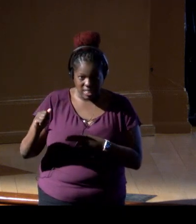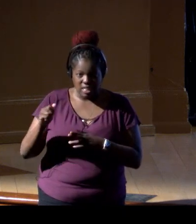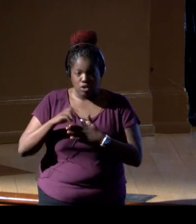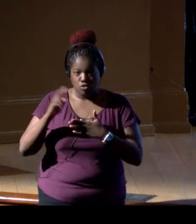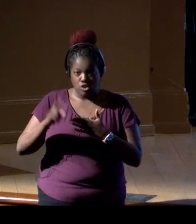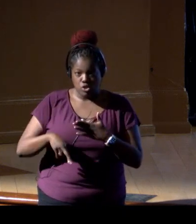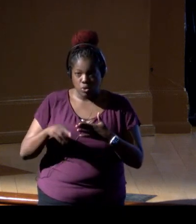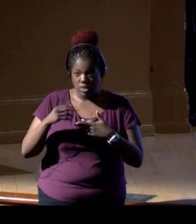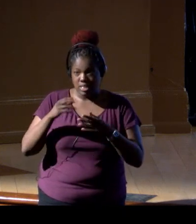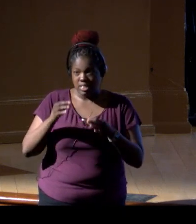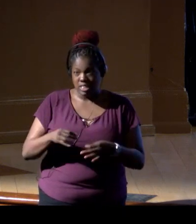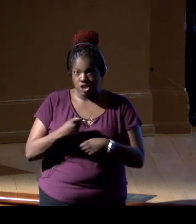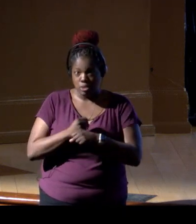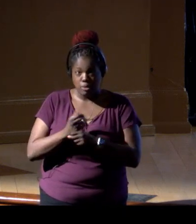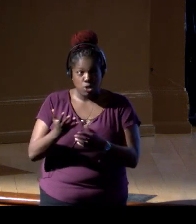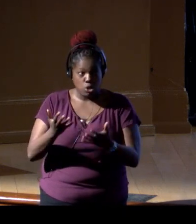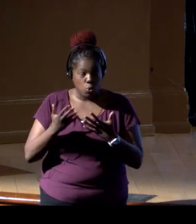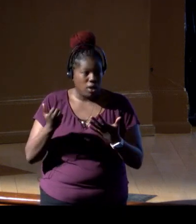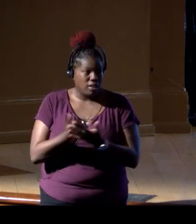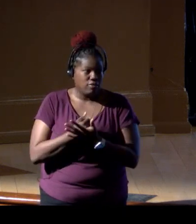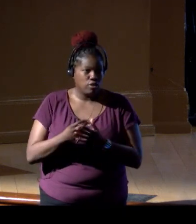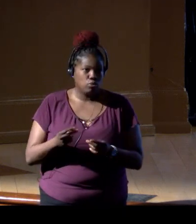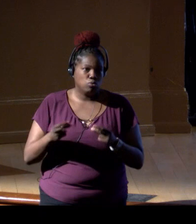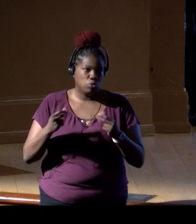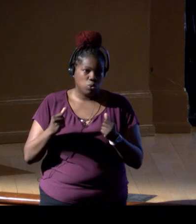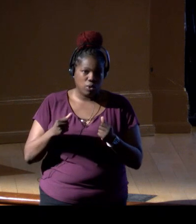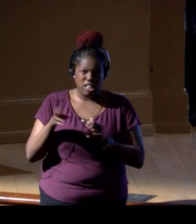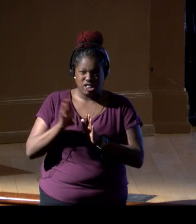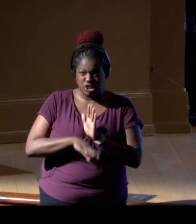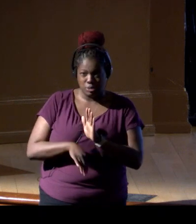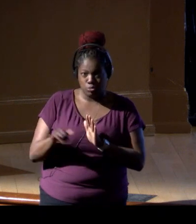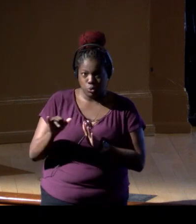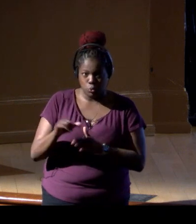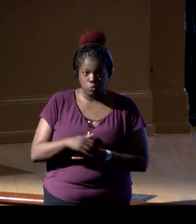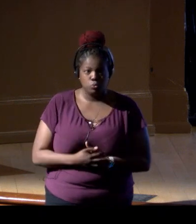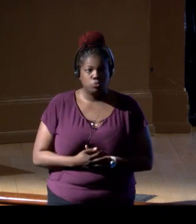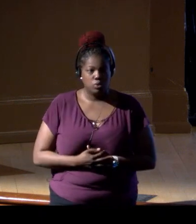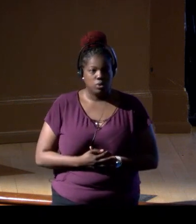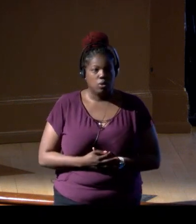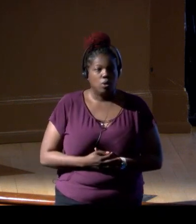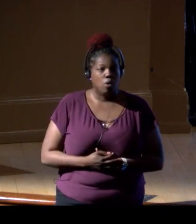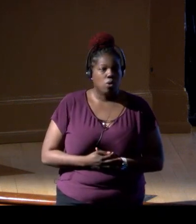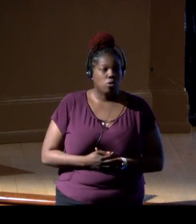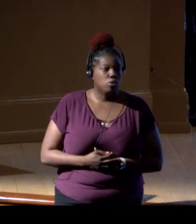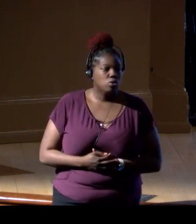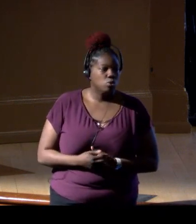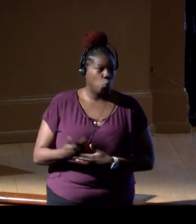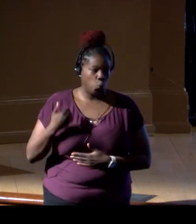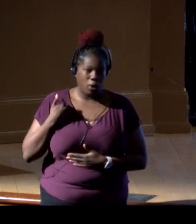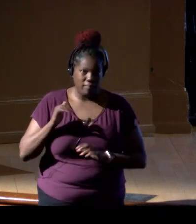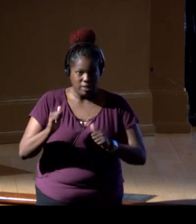and they want all that more quickly and less expensively. So we've got a big challenge ahead of us,